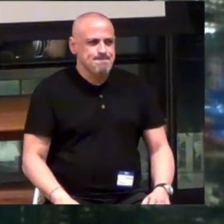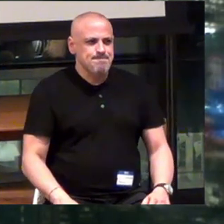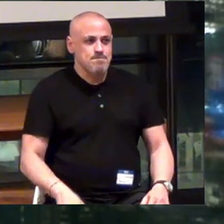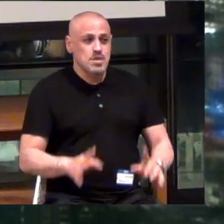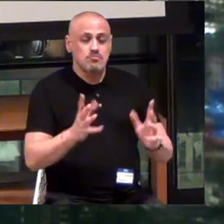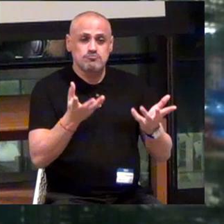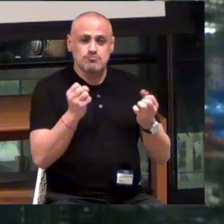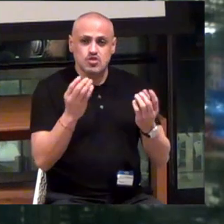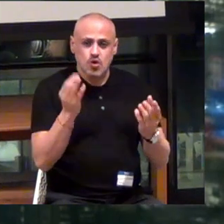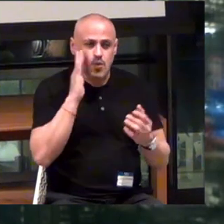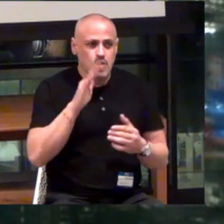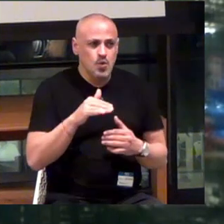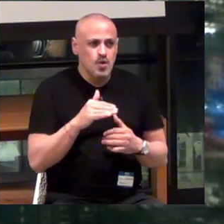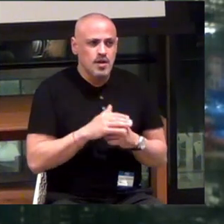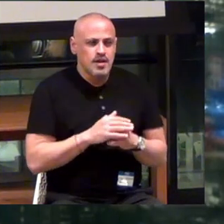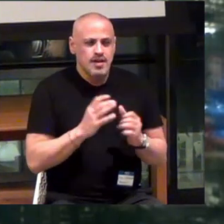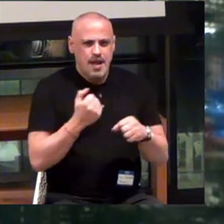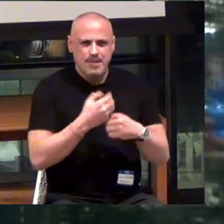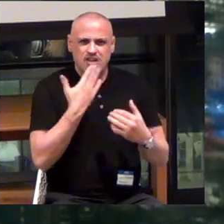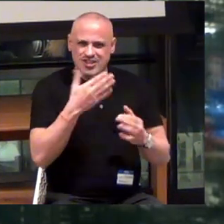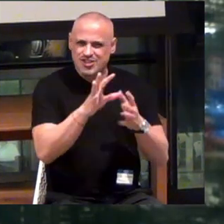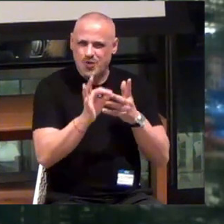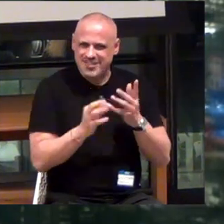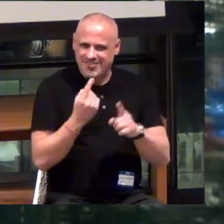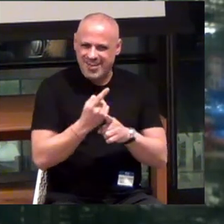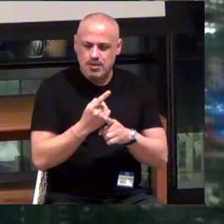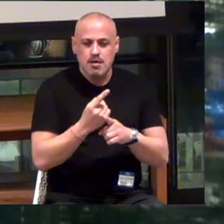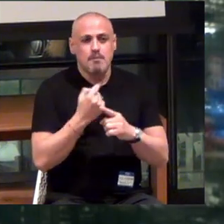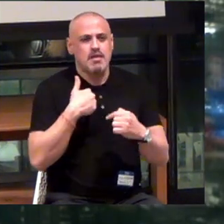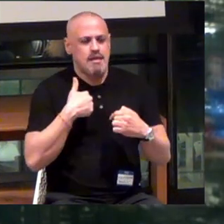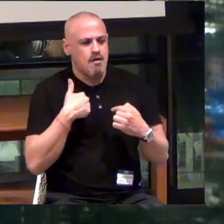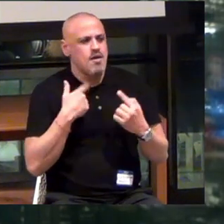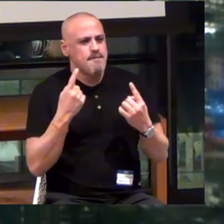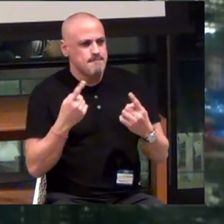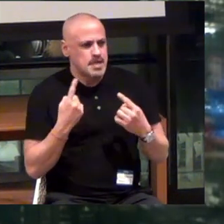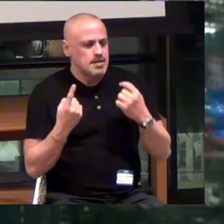So I made a good choice.